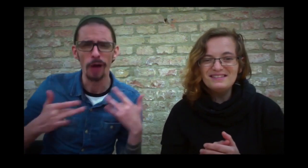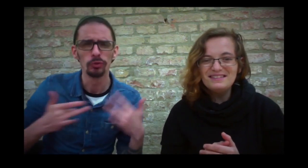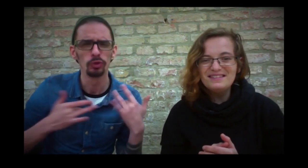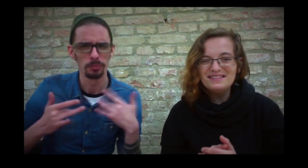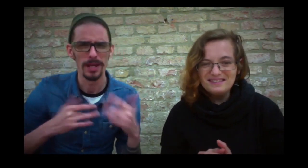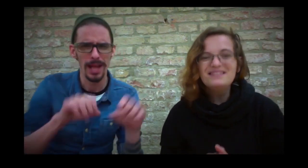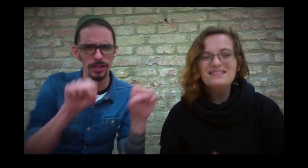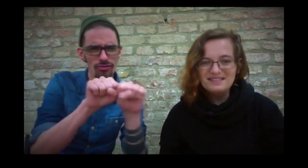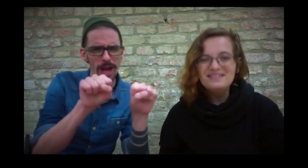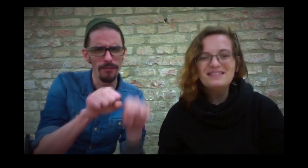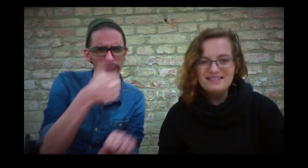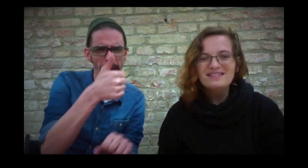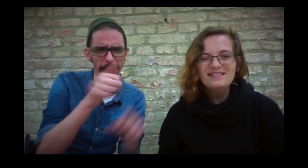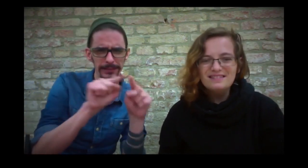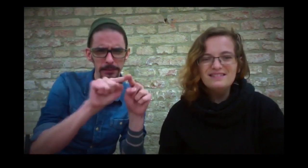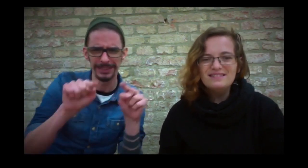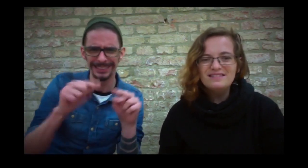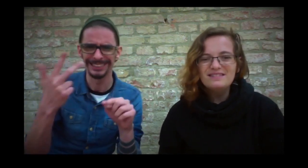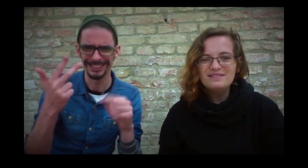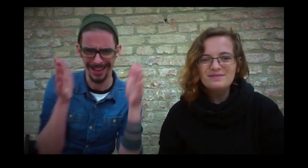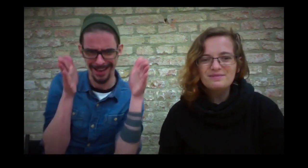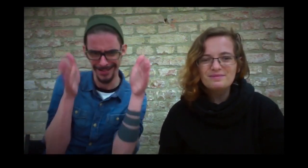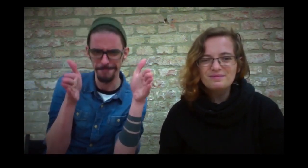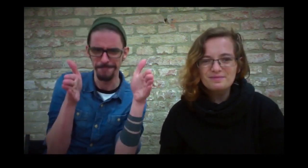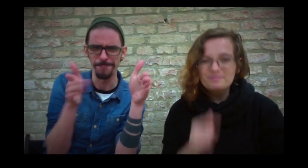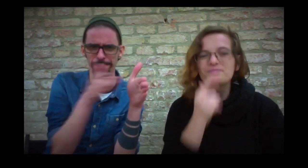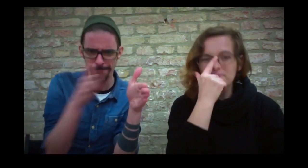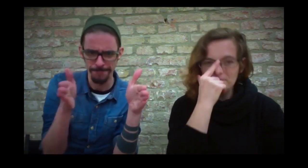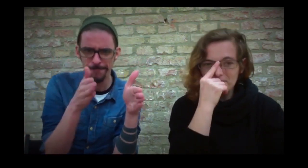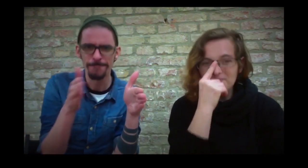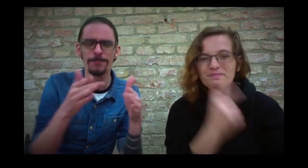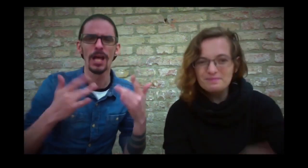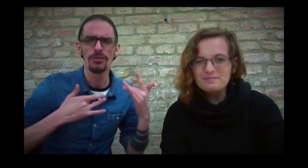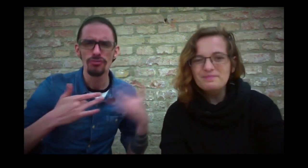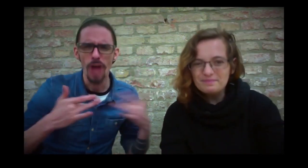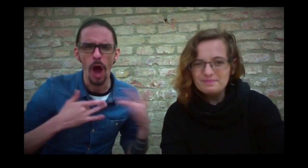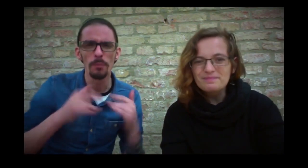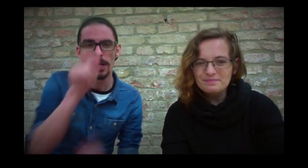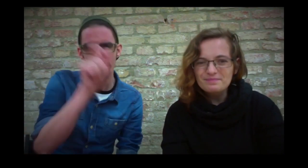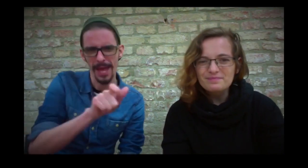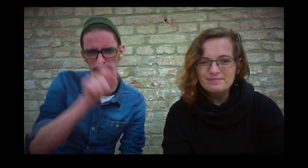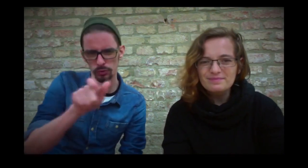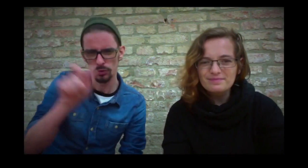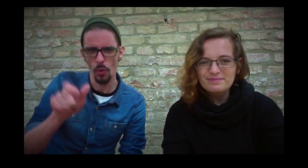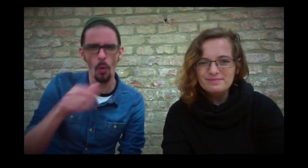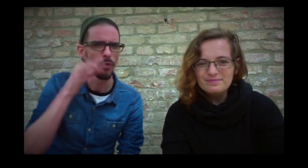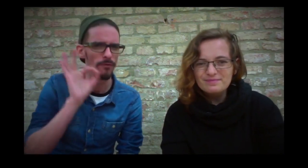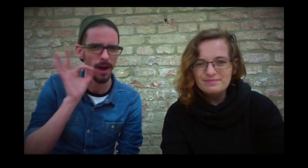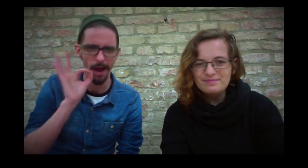Who are the actresses of the first to third season of CHARMED? The three actresses are: